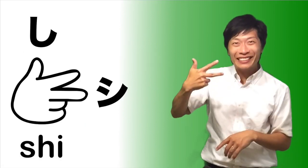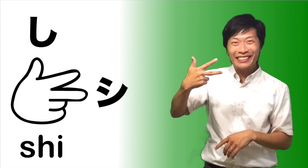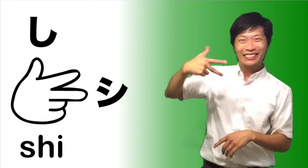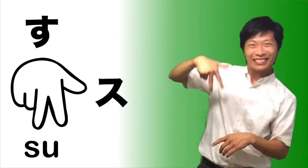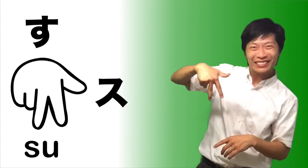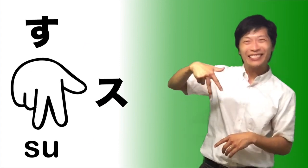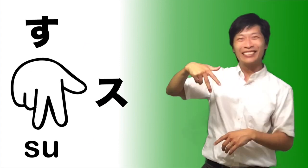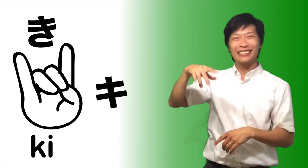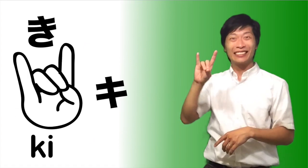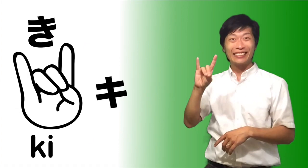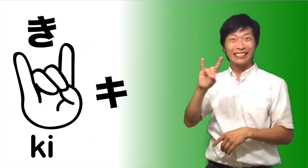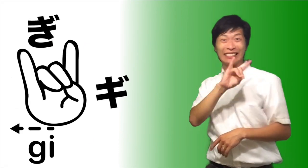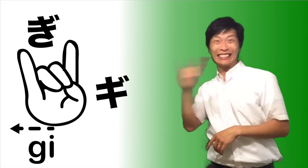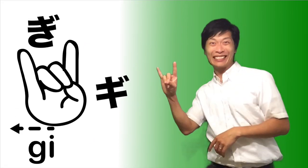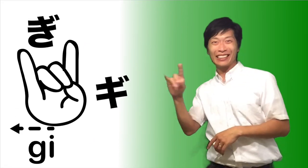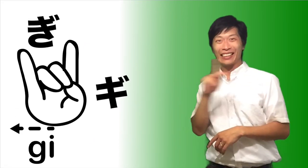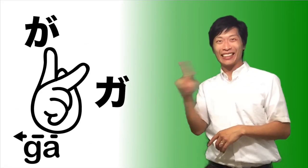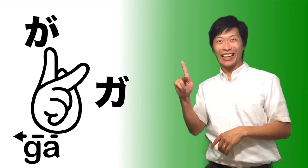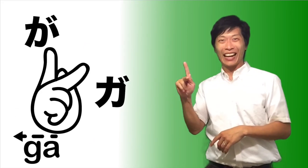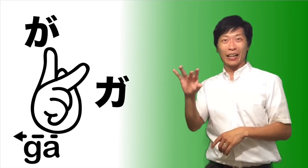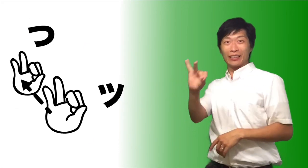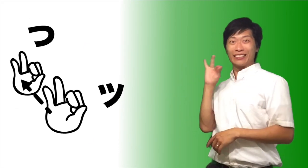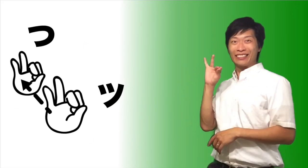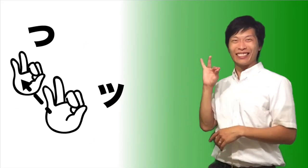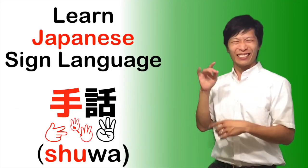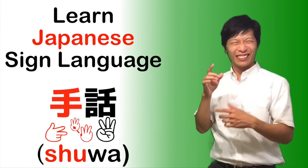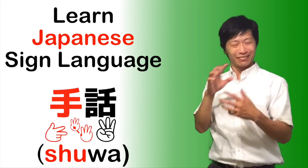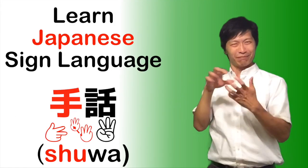"し、す、き、ぎ、が、っ"